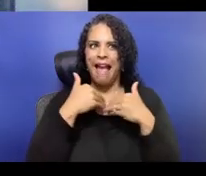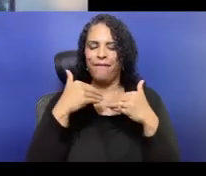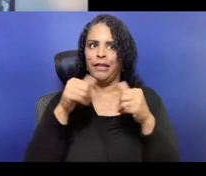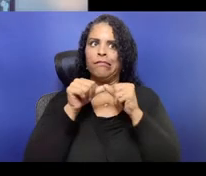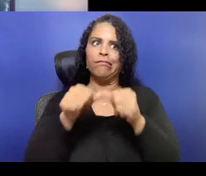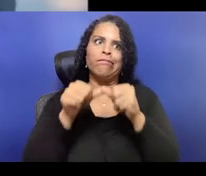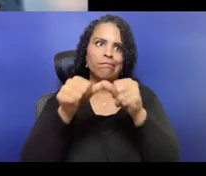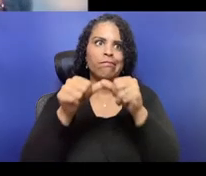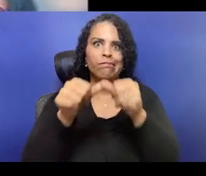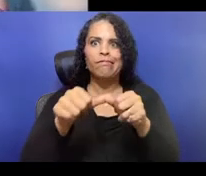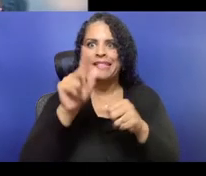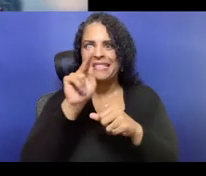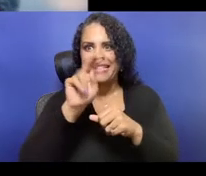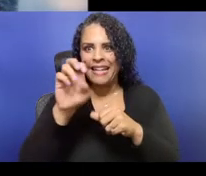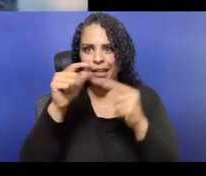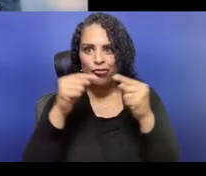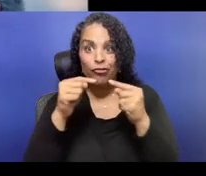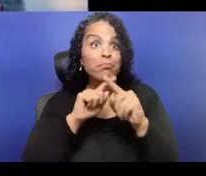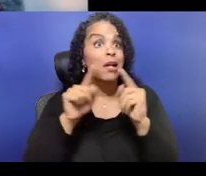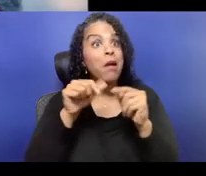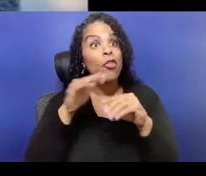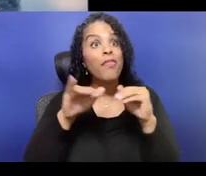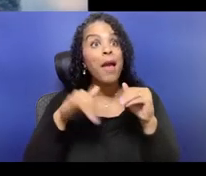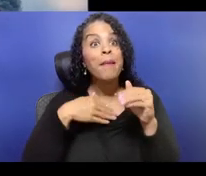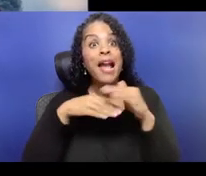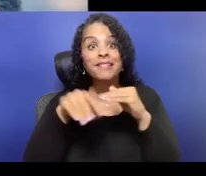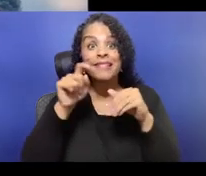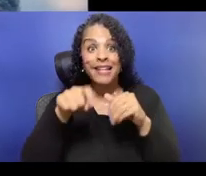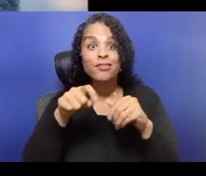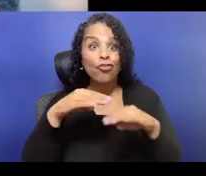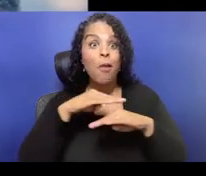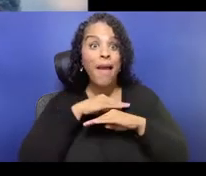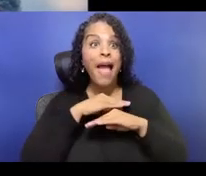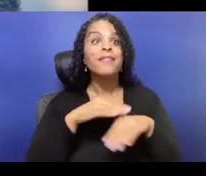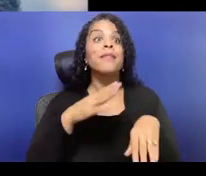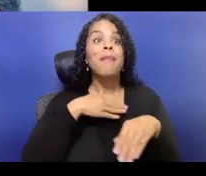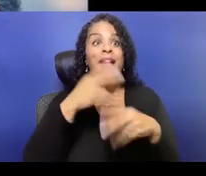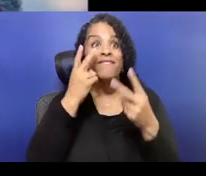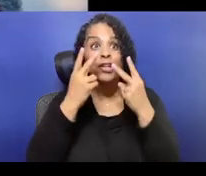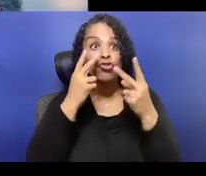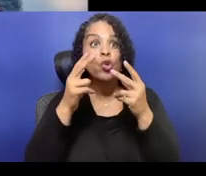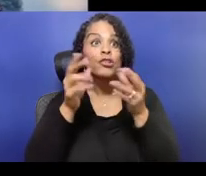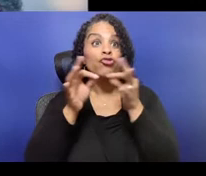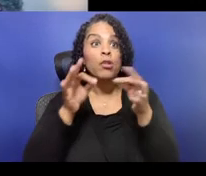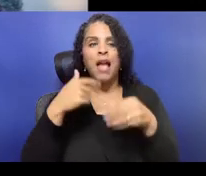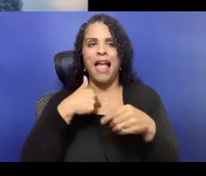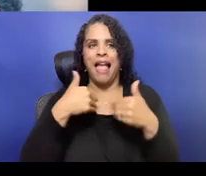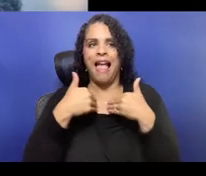So this session is being co-facilitated by Groundwater Arts in partnership with HowlRound,